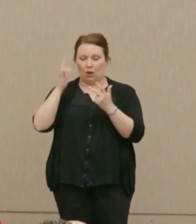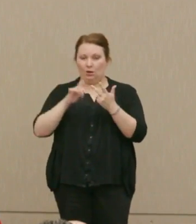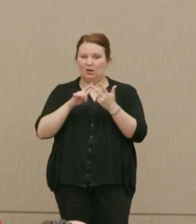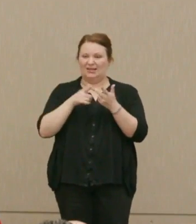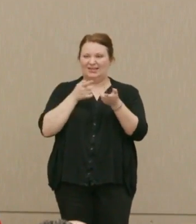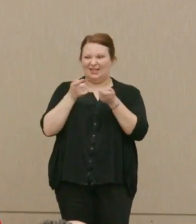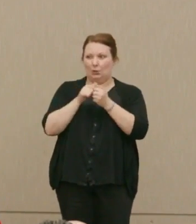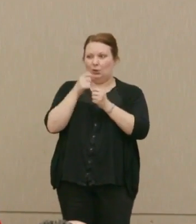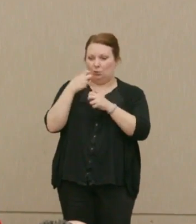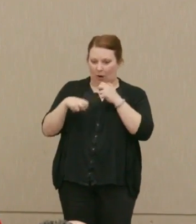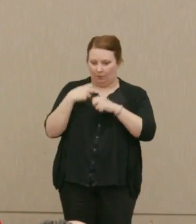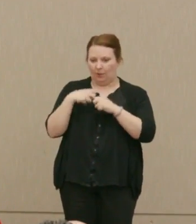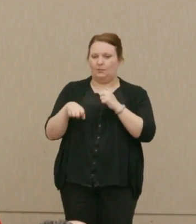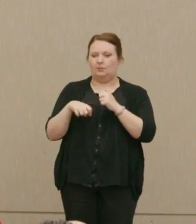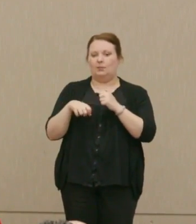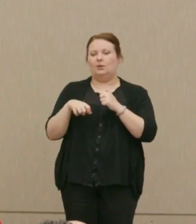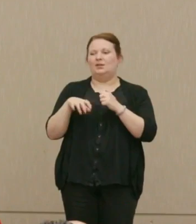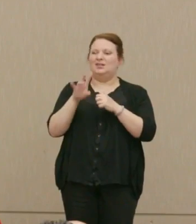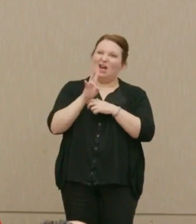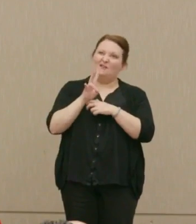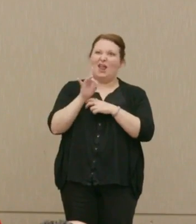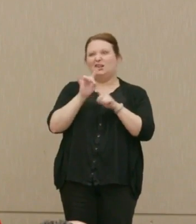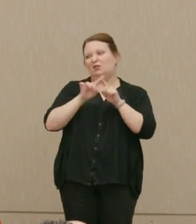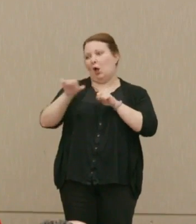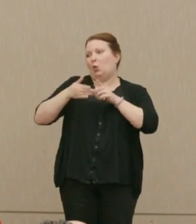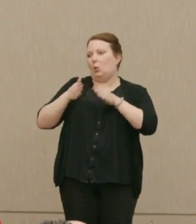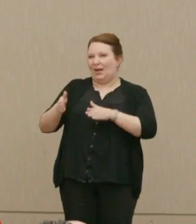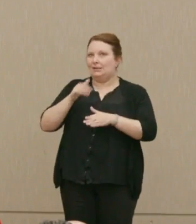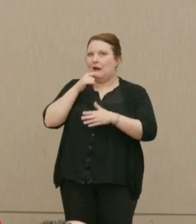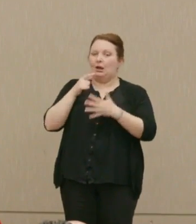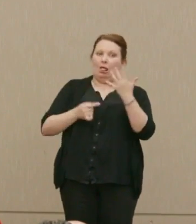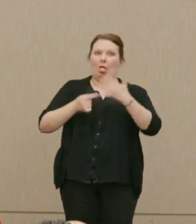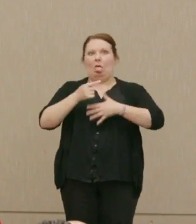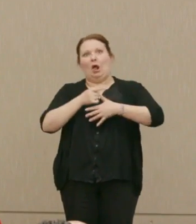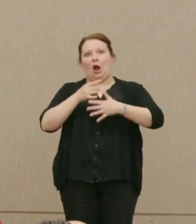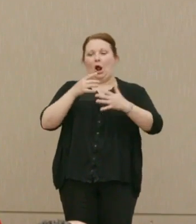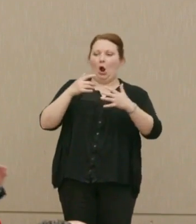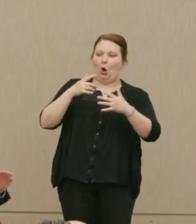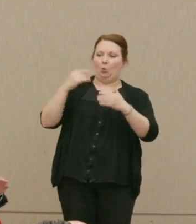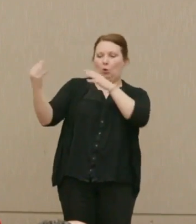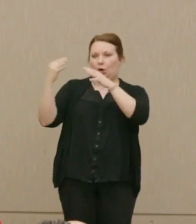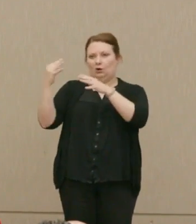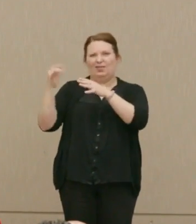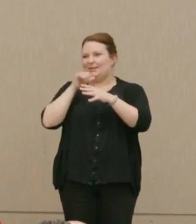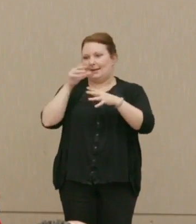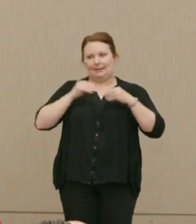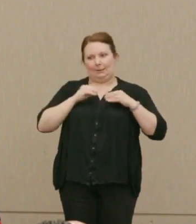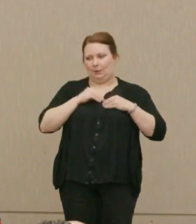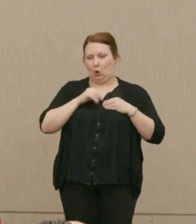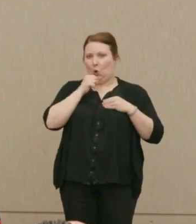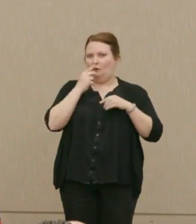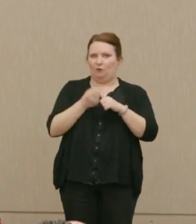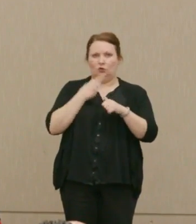Deal with this problem in one of the seven or eight other ways other than armed conflict, it's absolutely unacceptable. No first use.